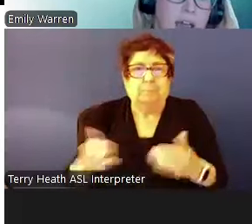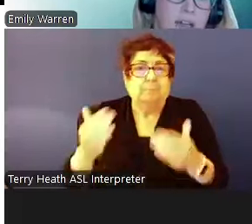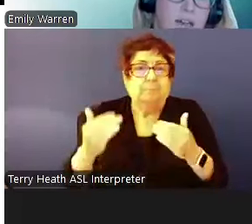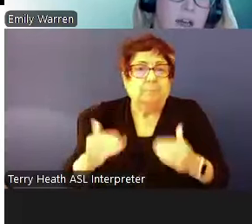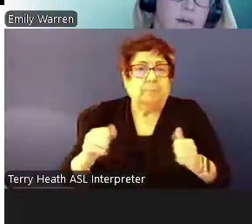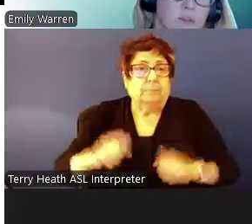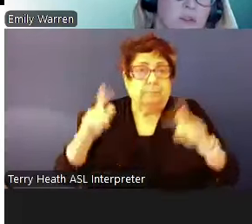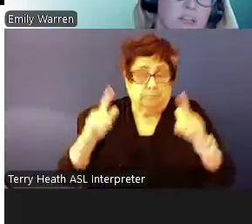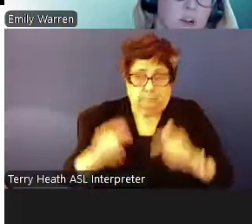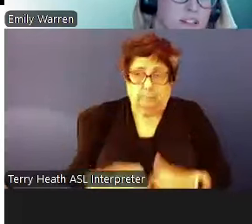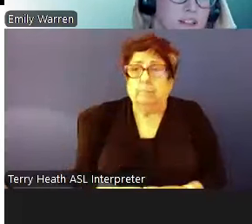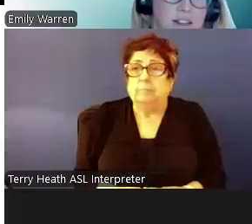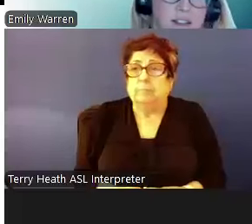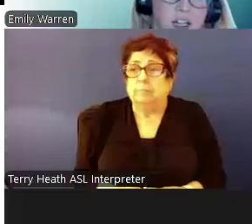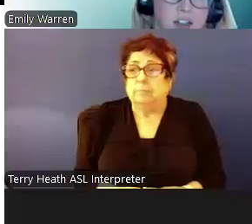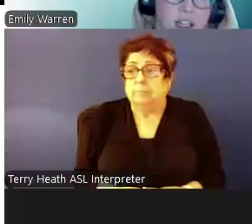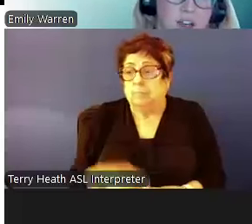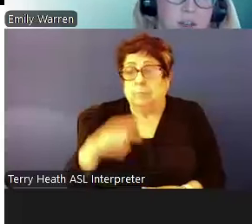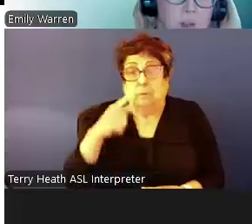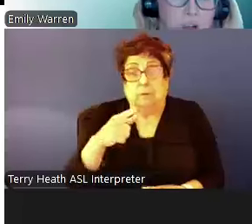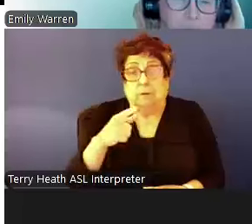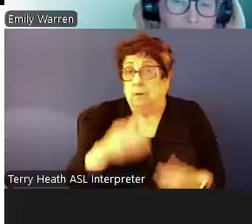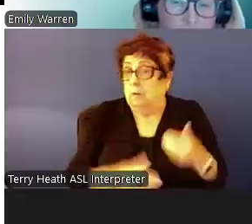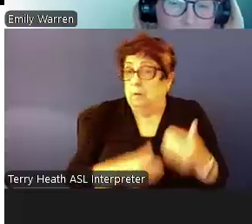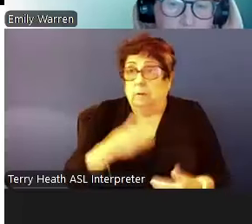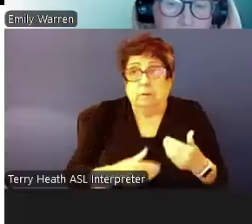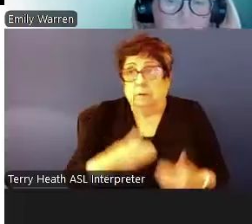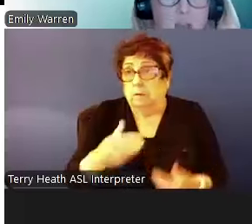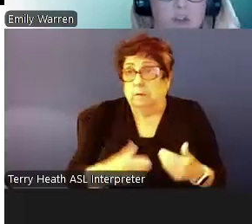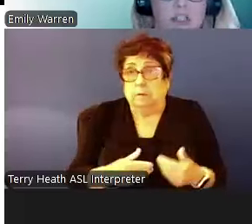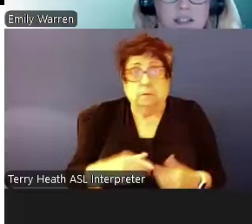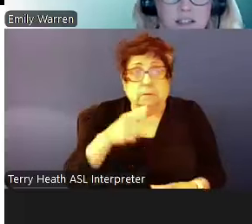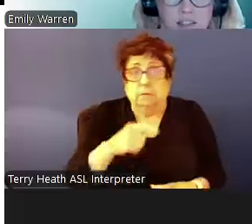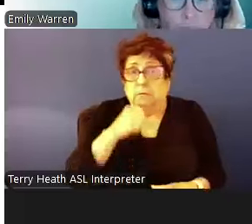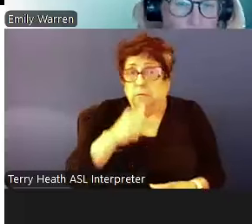And this process doesn't touch the reasonable accommodation process which is a separate